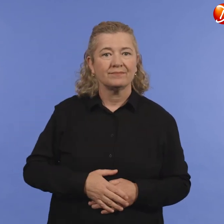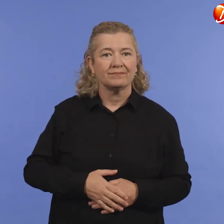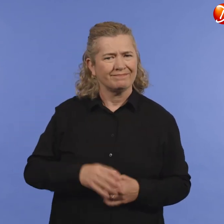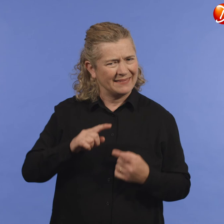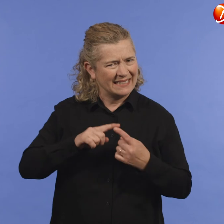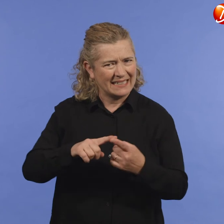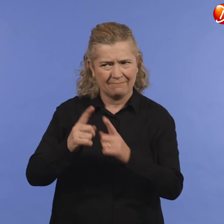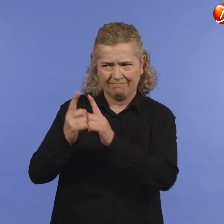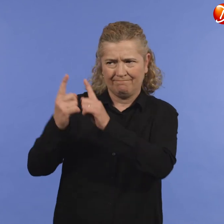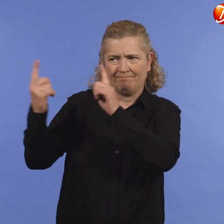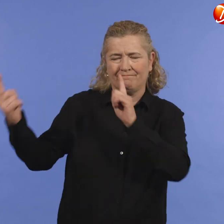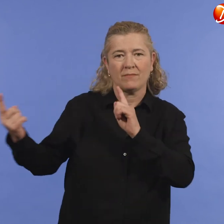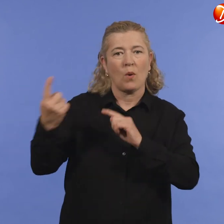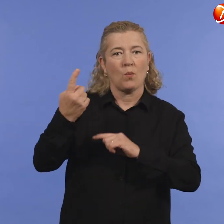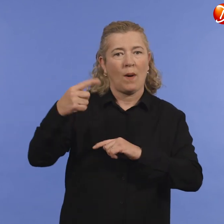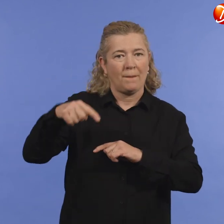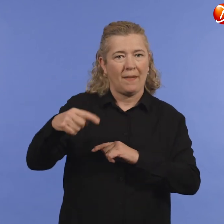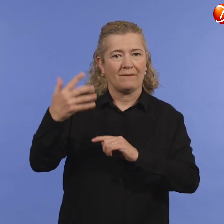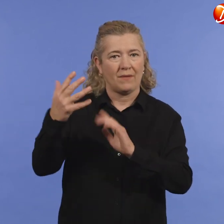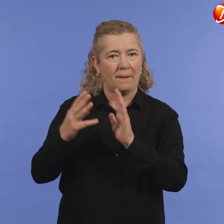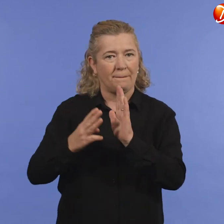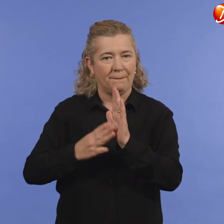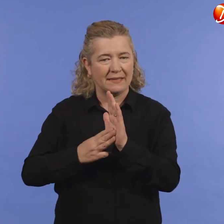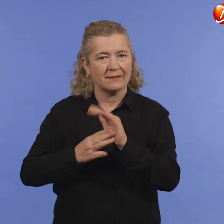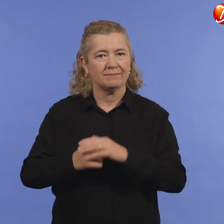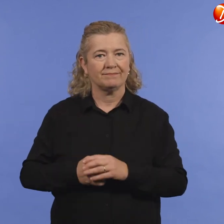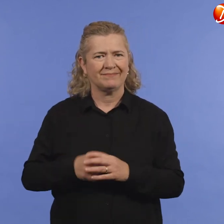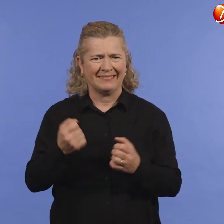Maintaining a physical distance of 1.5 metres from others;